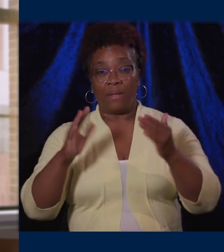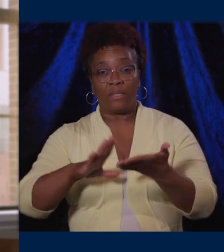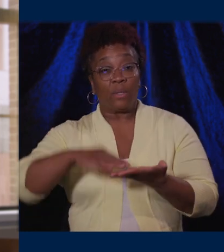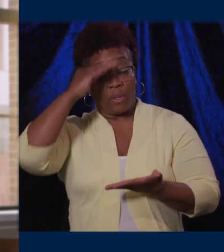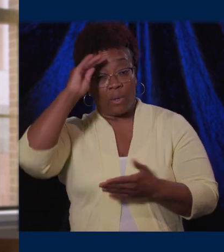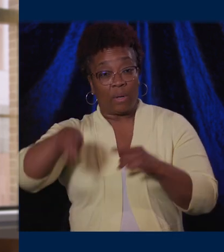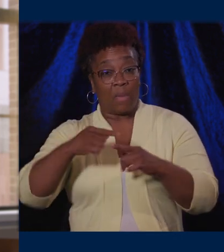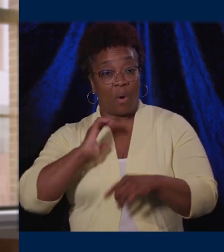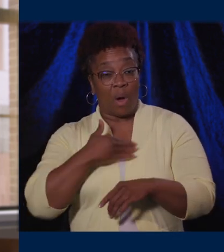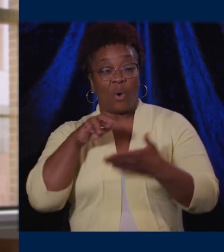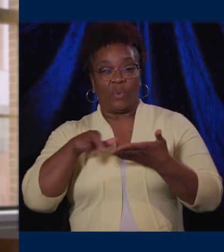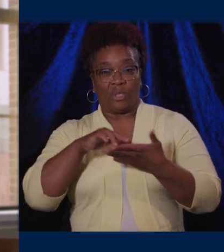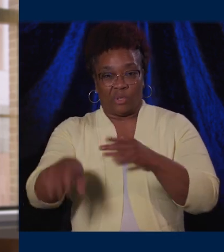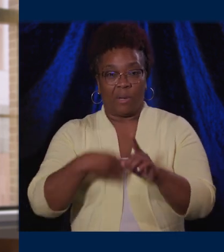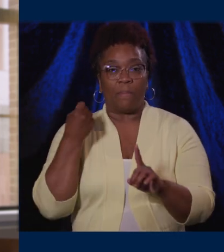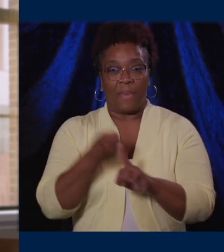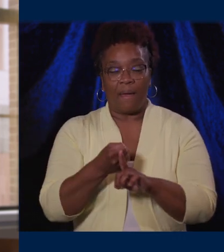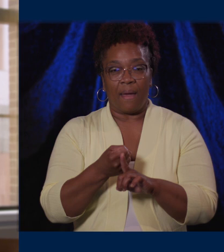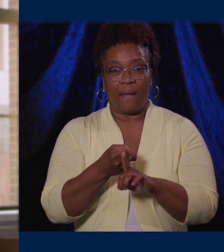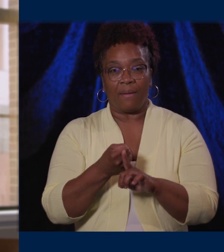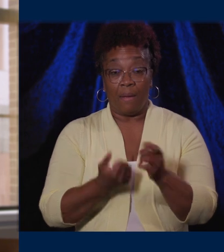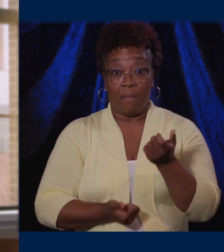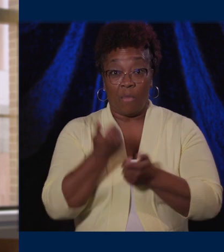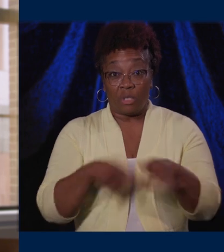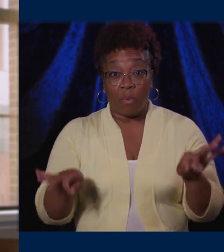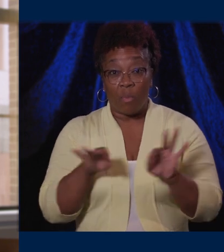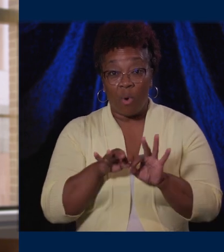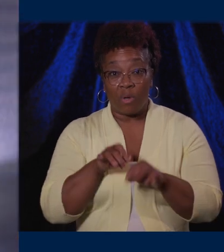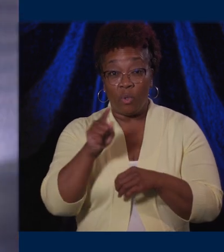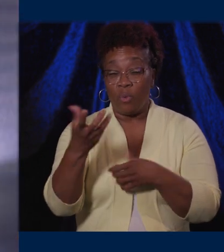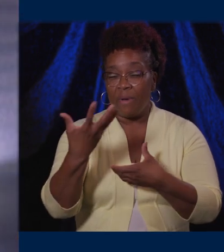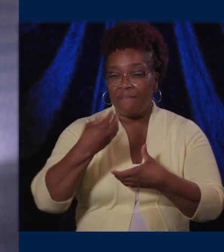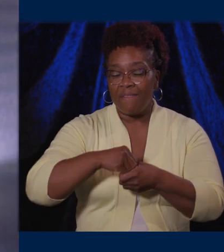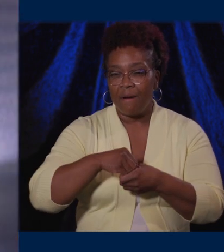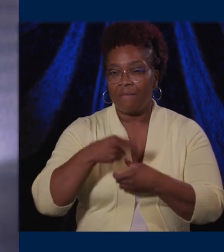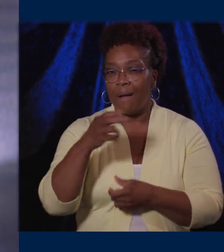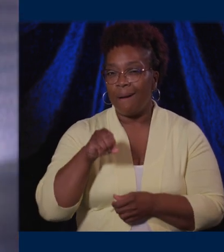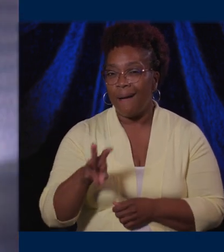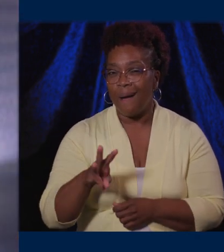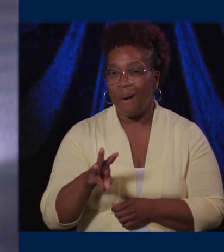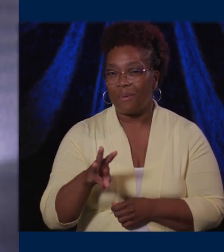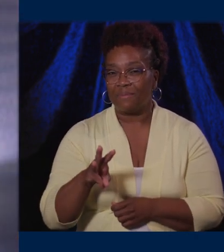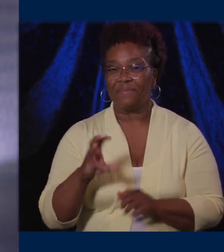and find ways to get involved. Together, let’s go beyond climate